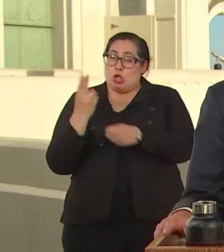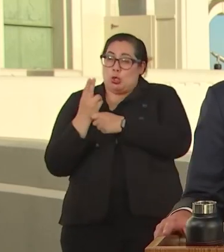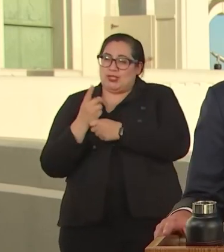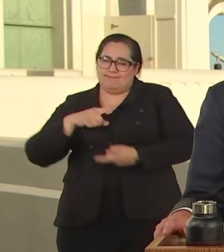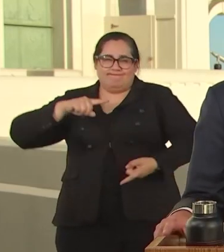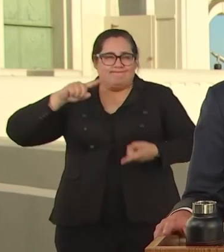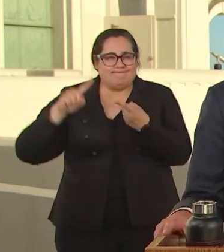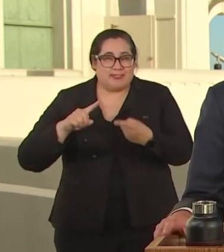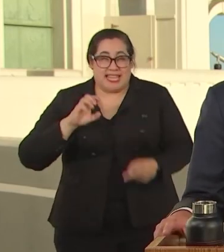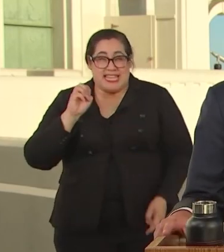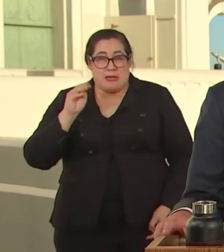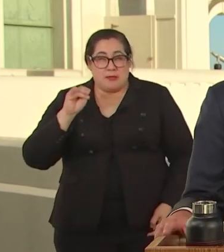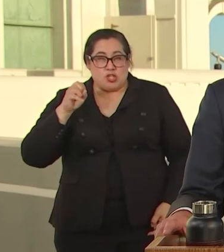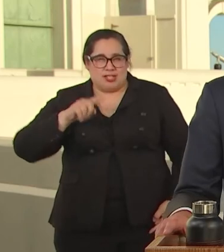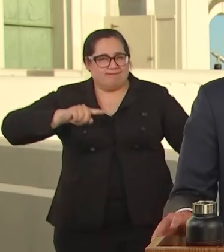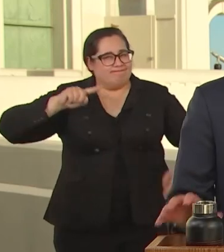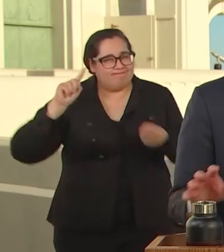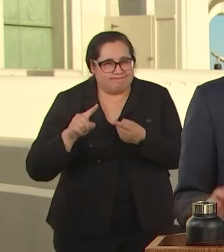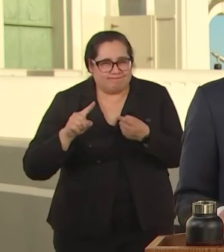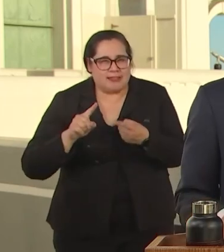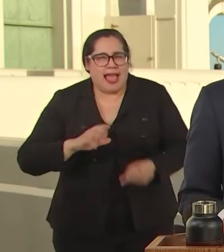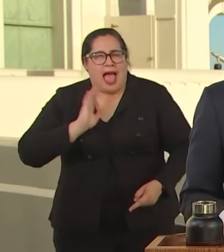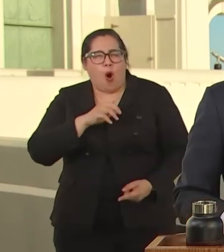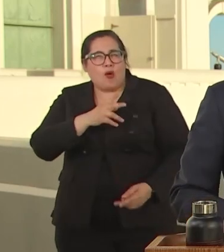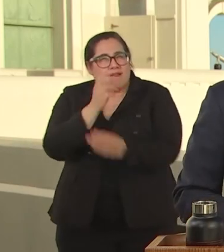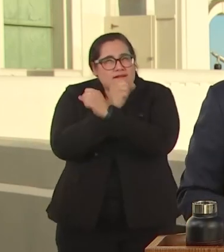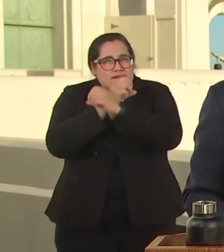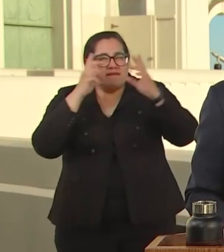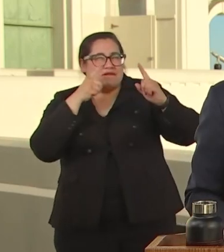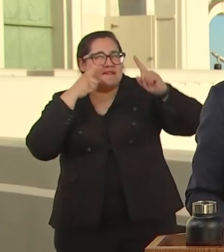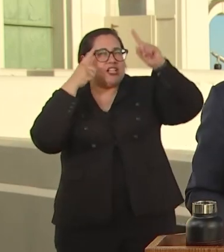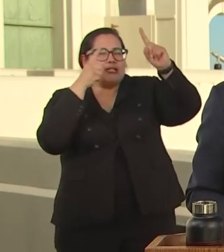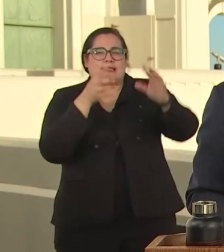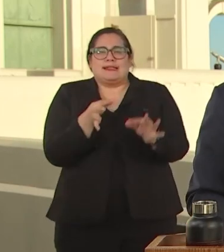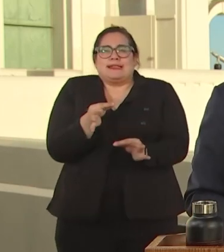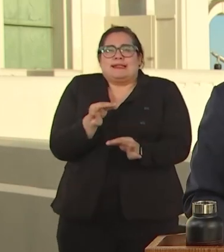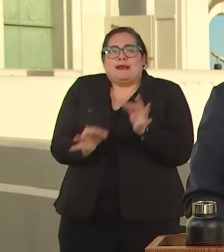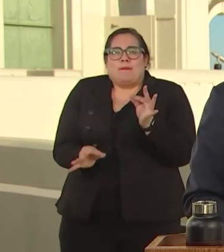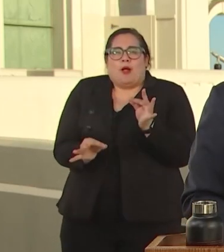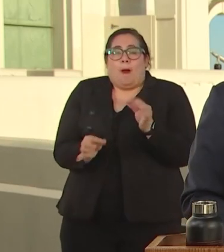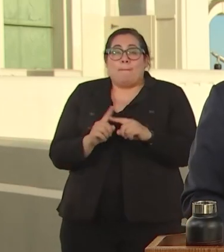OUR VISION IS AS SIMPLE AS IT IS POWERFUL, A LOS ANGELES RUN